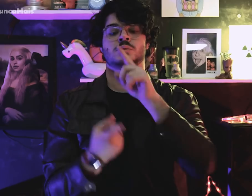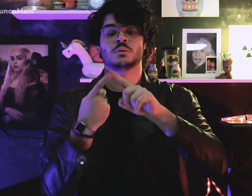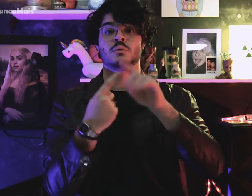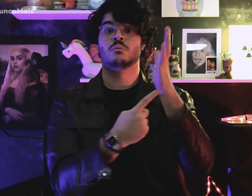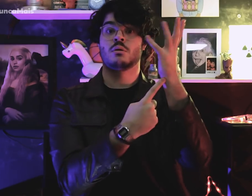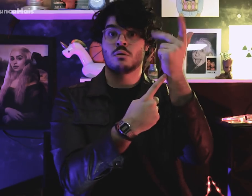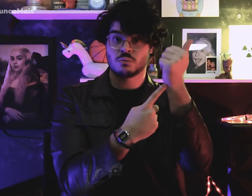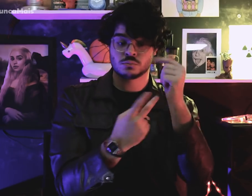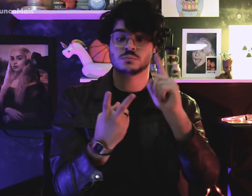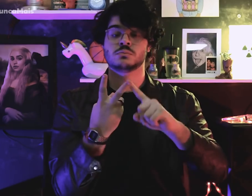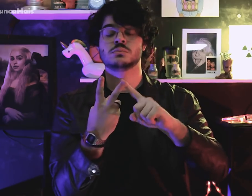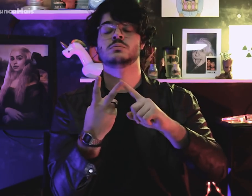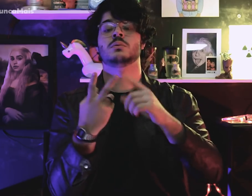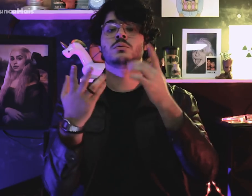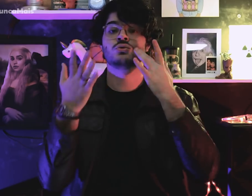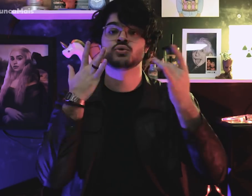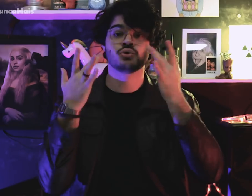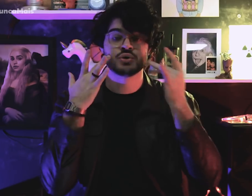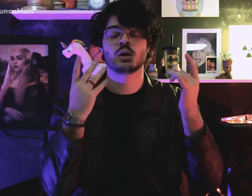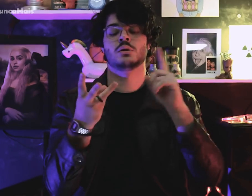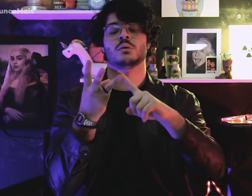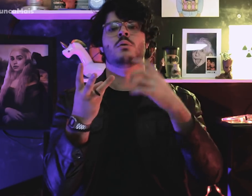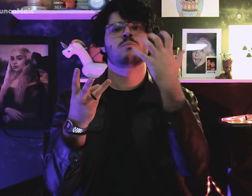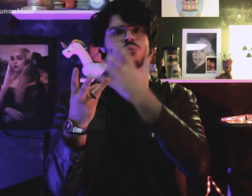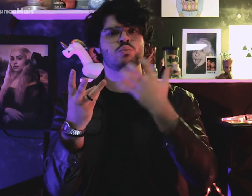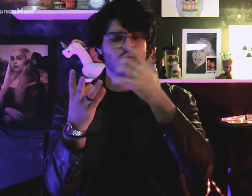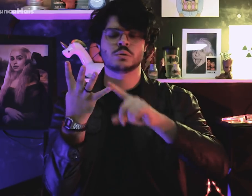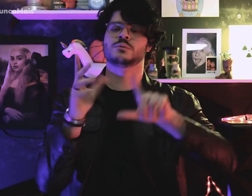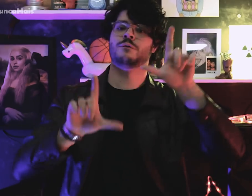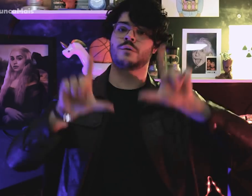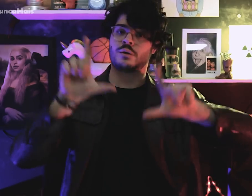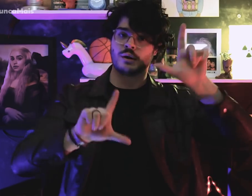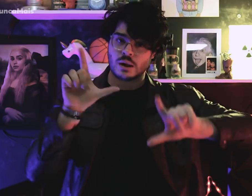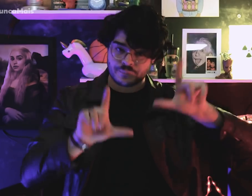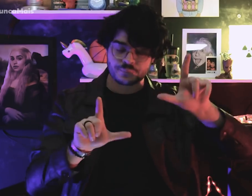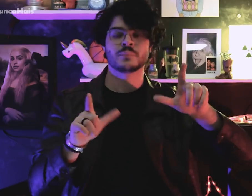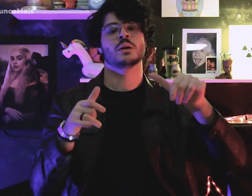art, music, cinema, theater, television,